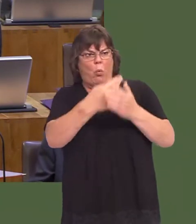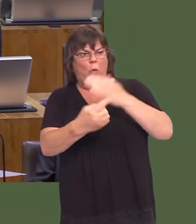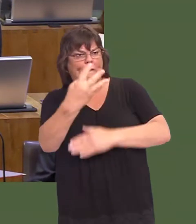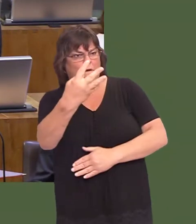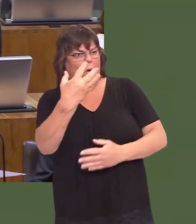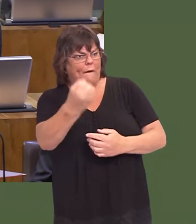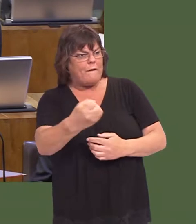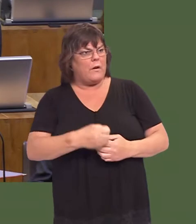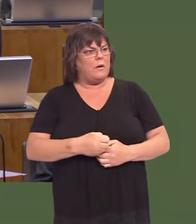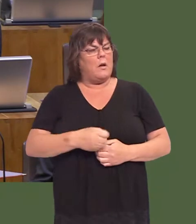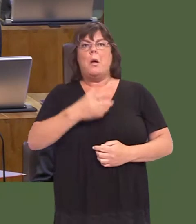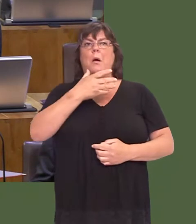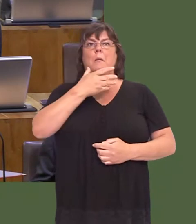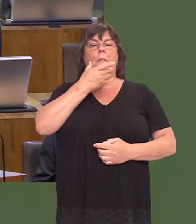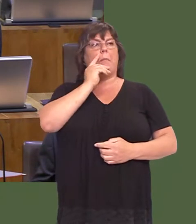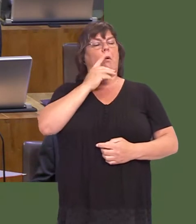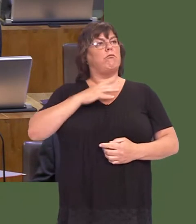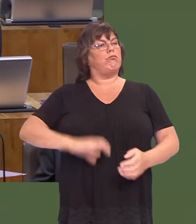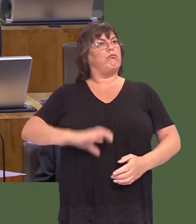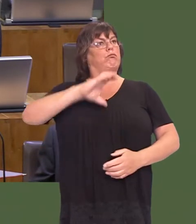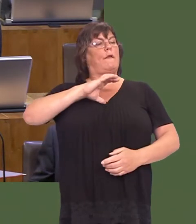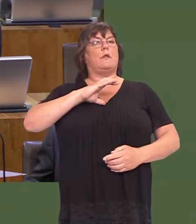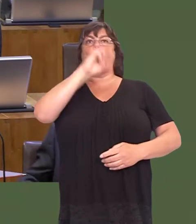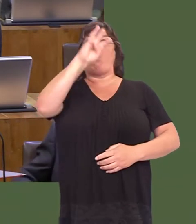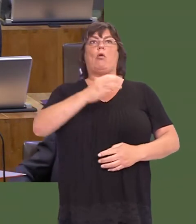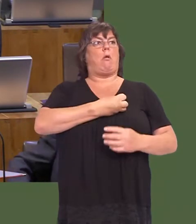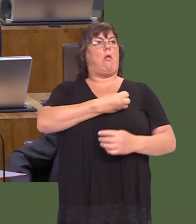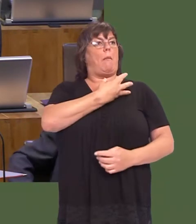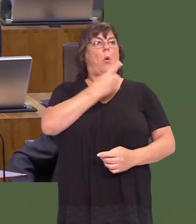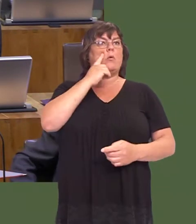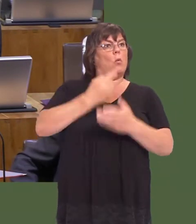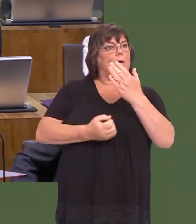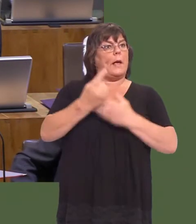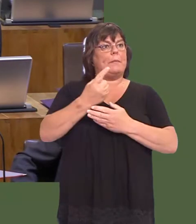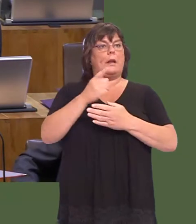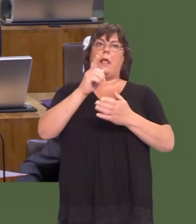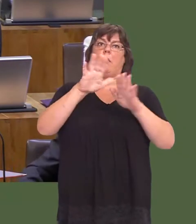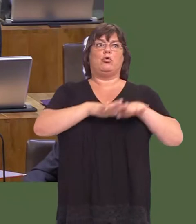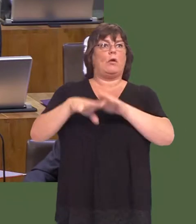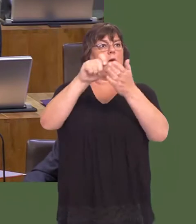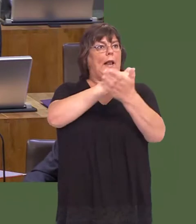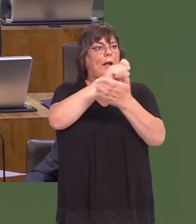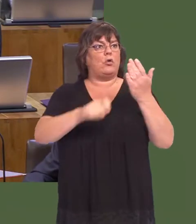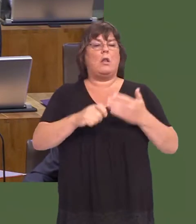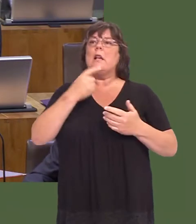That is the point of Labour. People have faith in Welsh Labour. We saw that in the general election campaign. They keep on saying, ëDo this, do thatí.